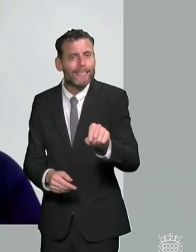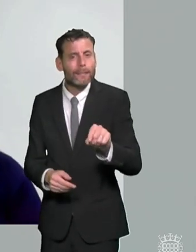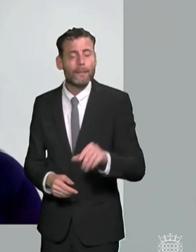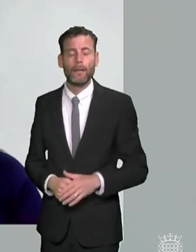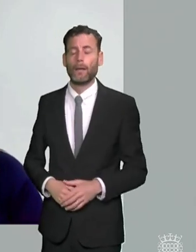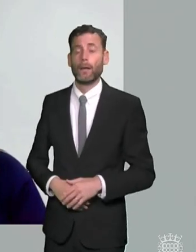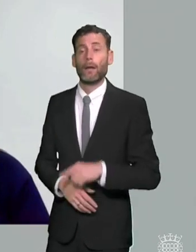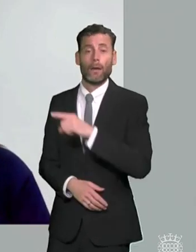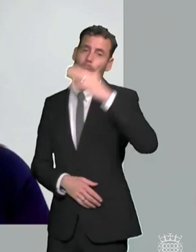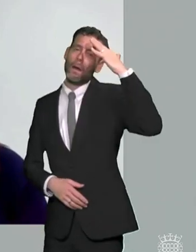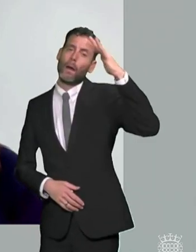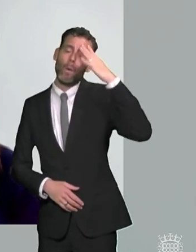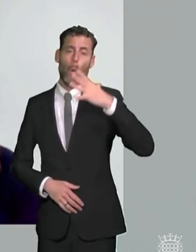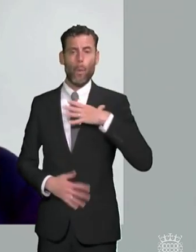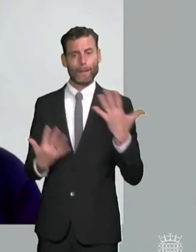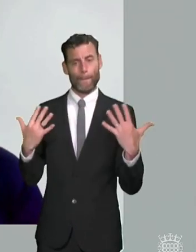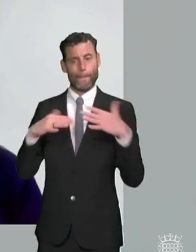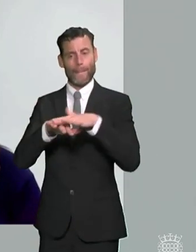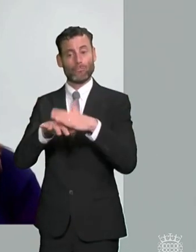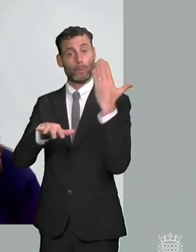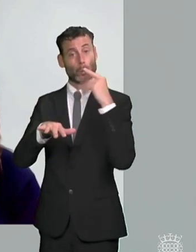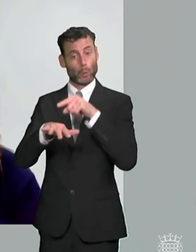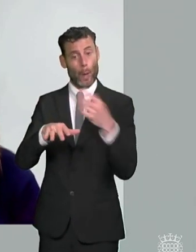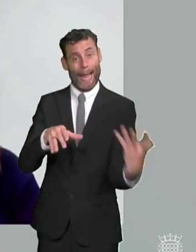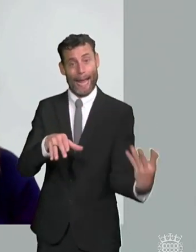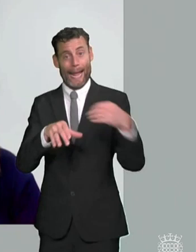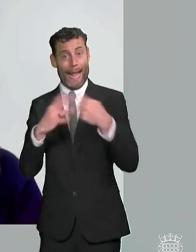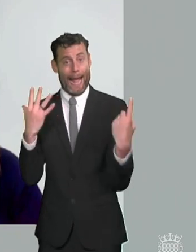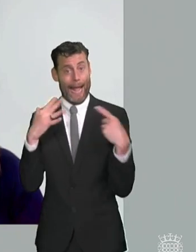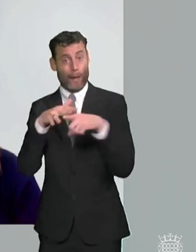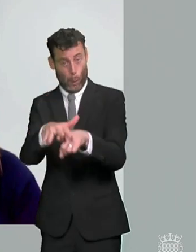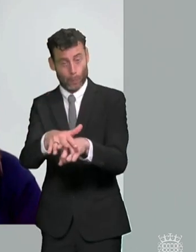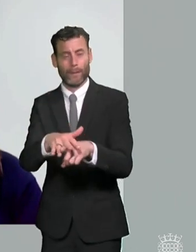inclusive if there's an accountability mechanism to challenge them for not being inclusive um